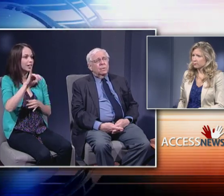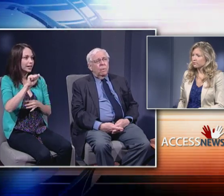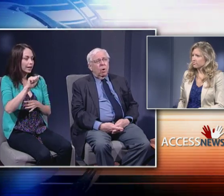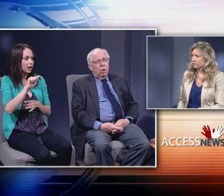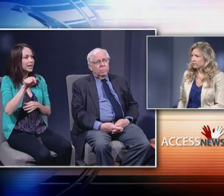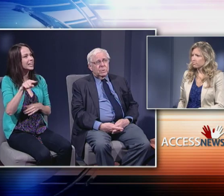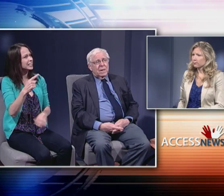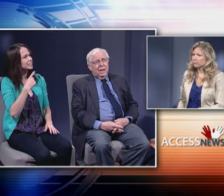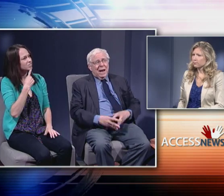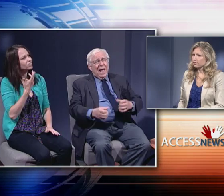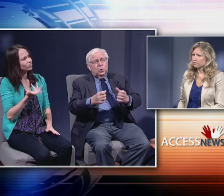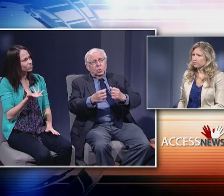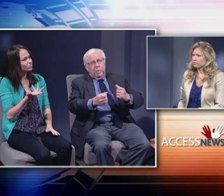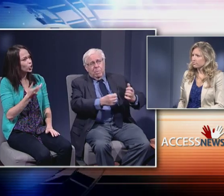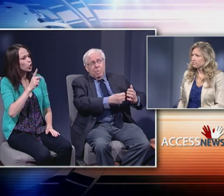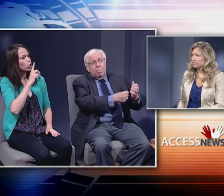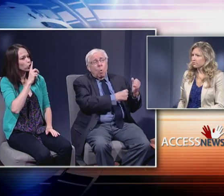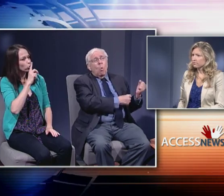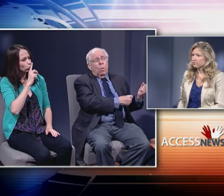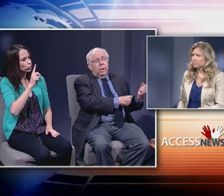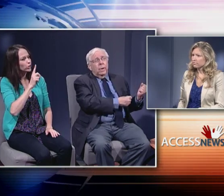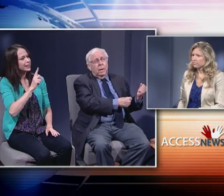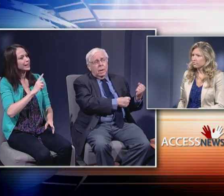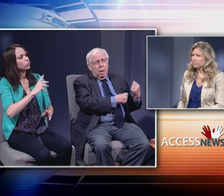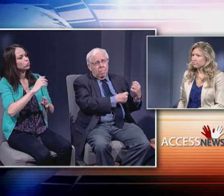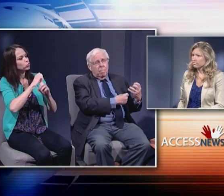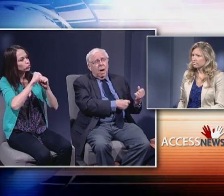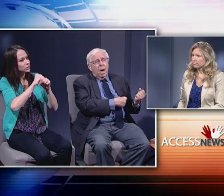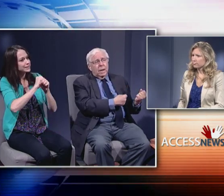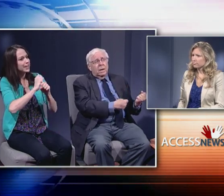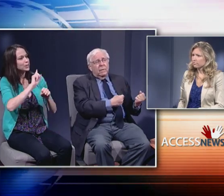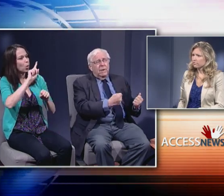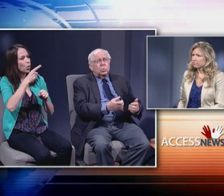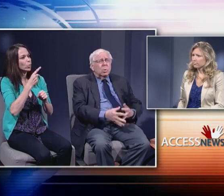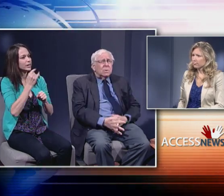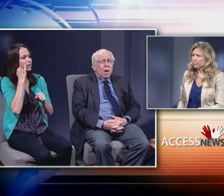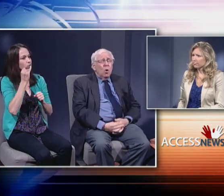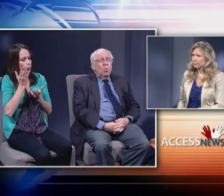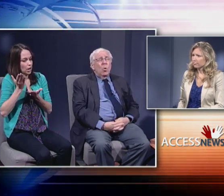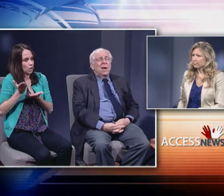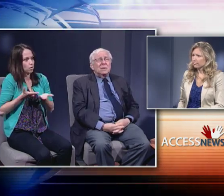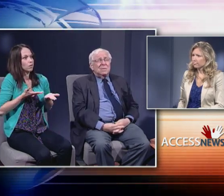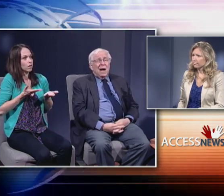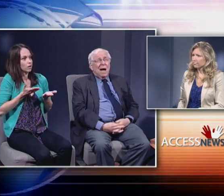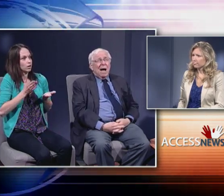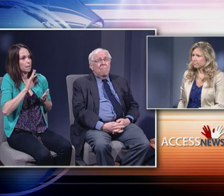of arms that can actually be borne by an individual, well,